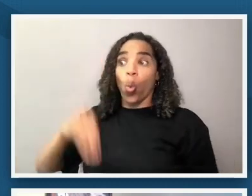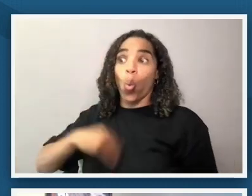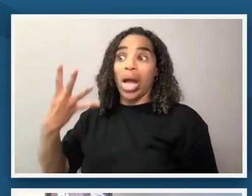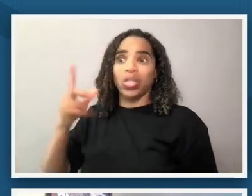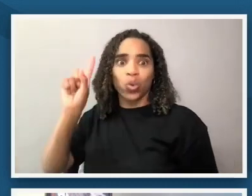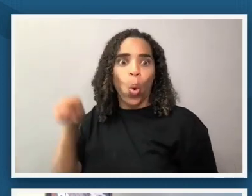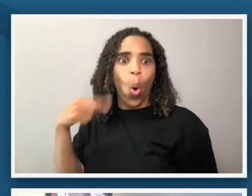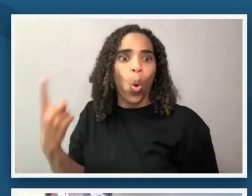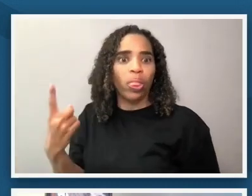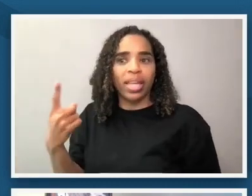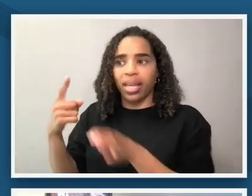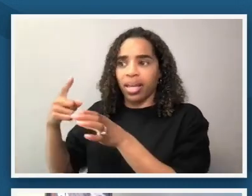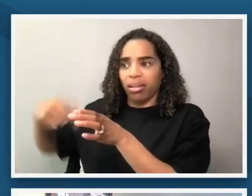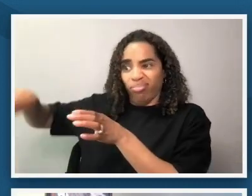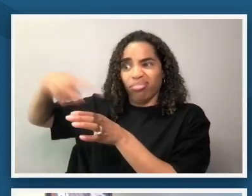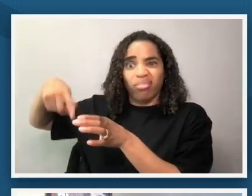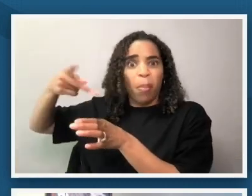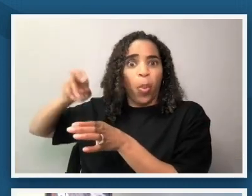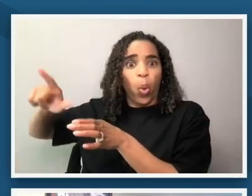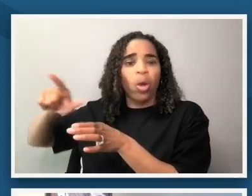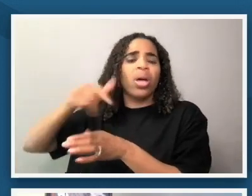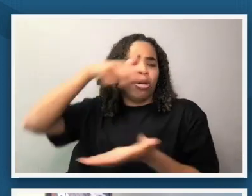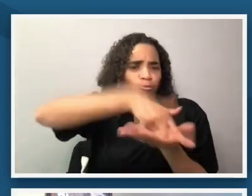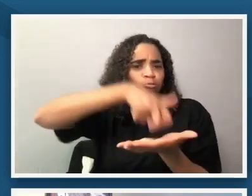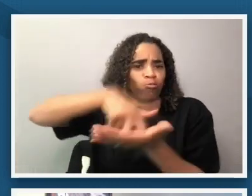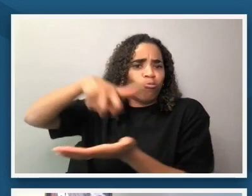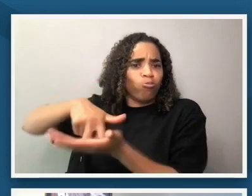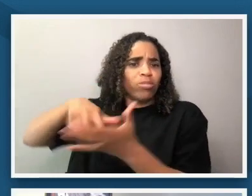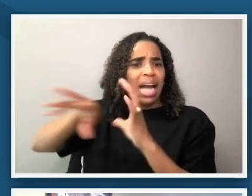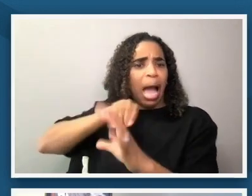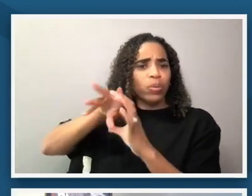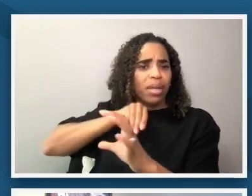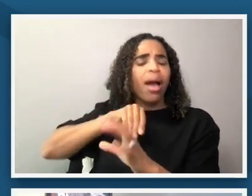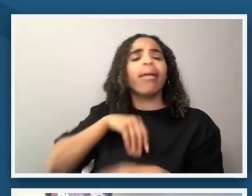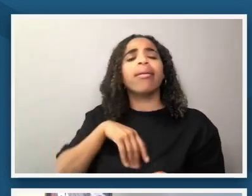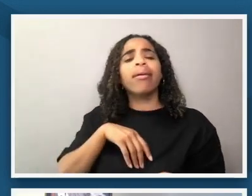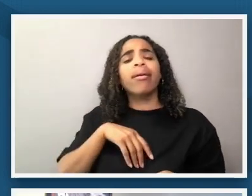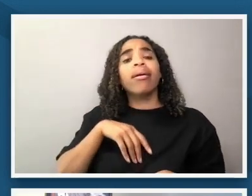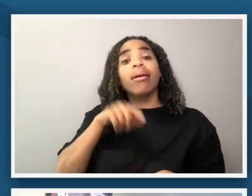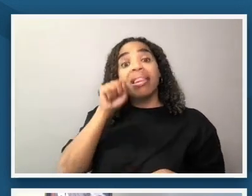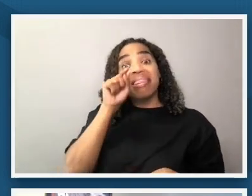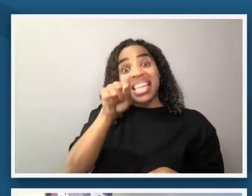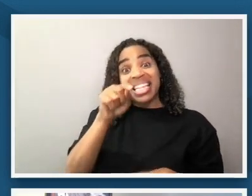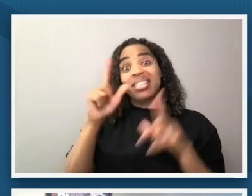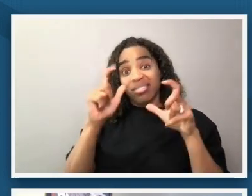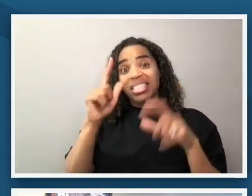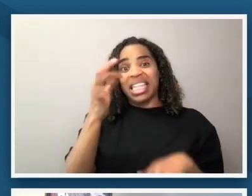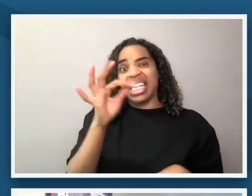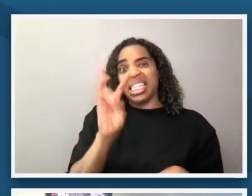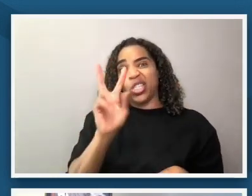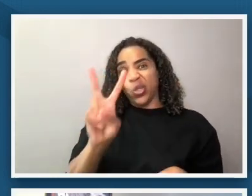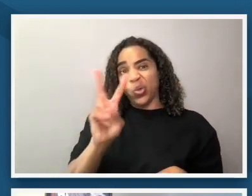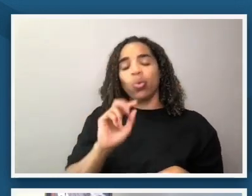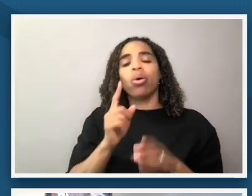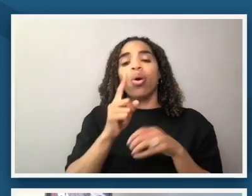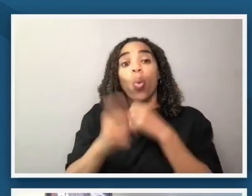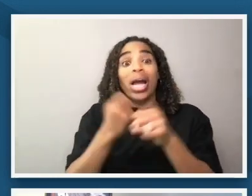the image itself was created in 1962